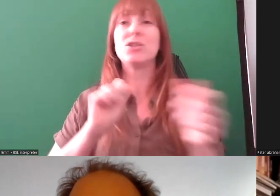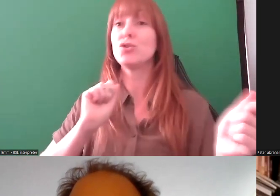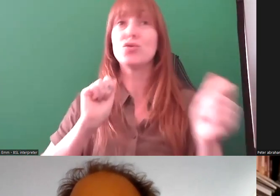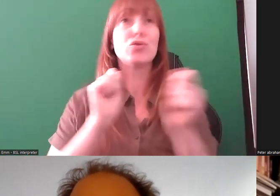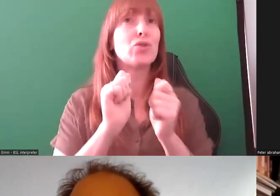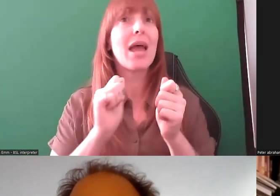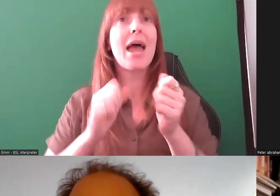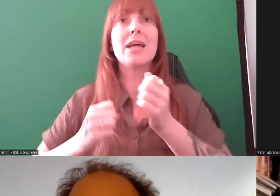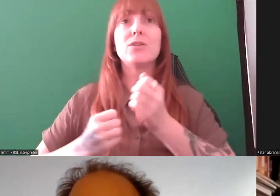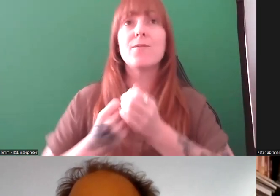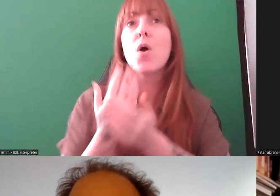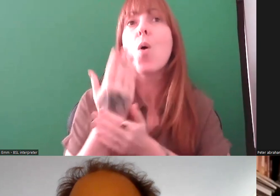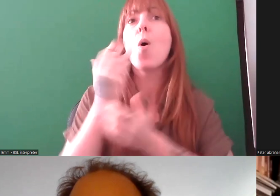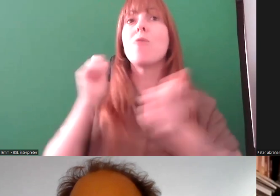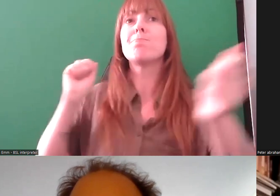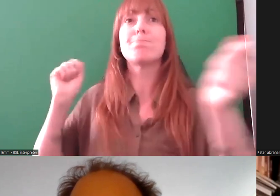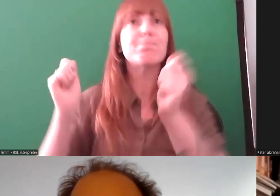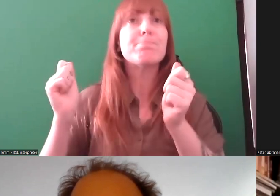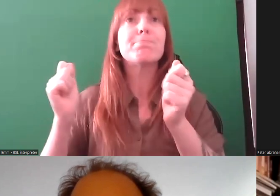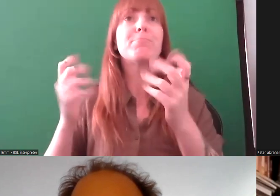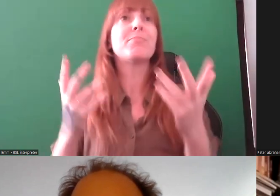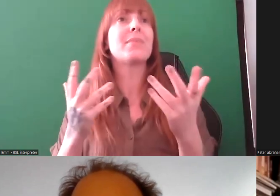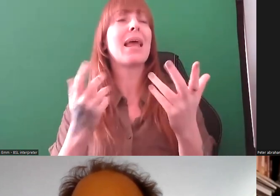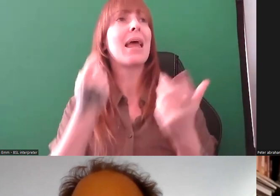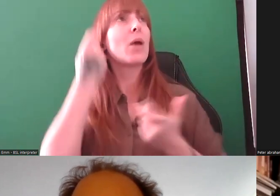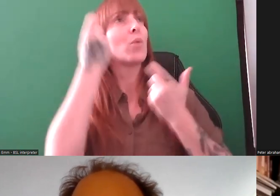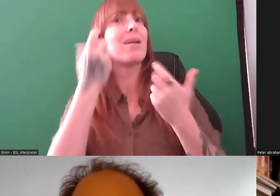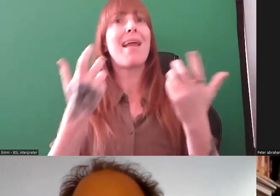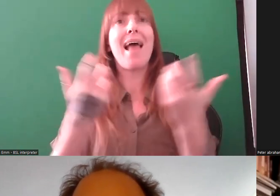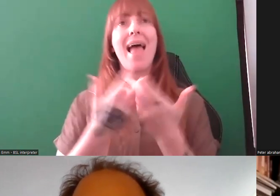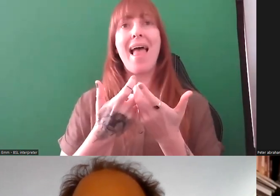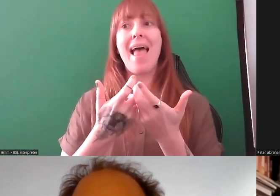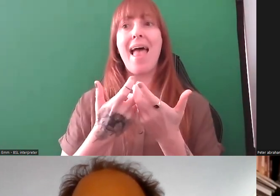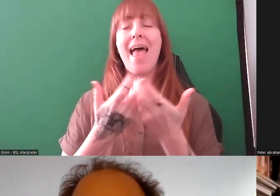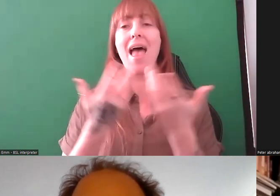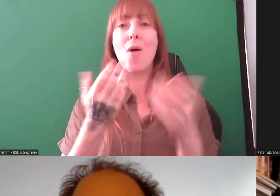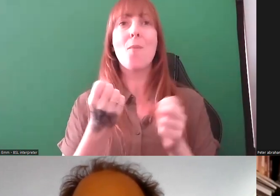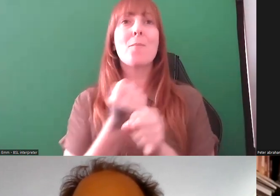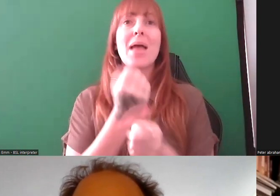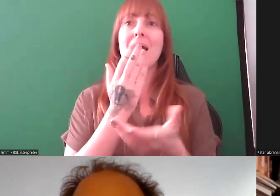I was wondering how you managed to balance that with permanent collections? Do you see